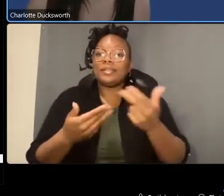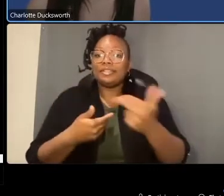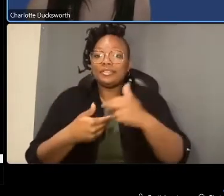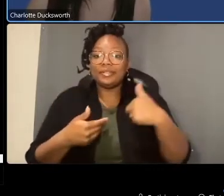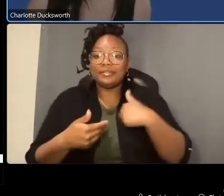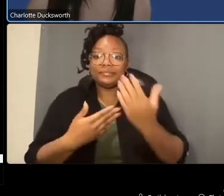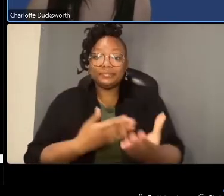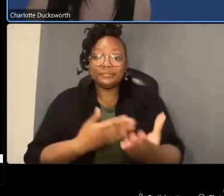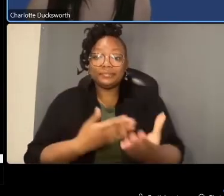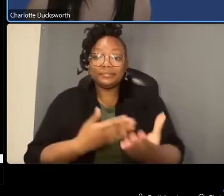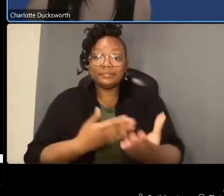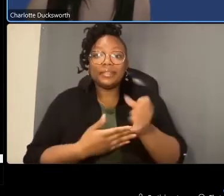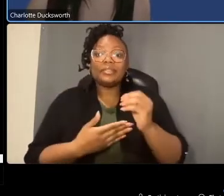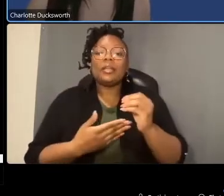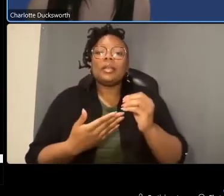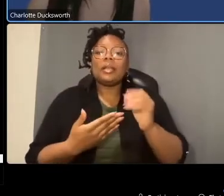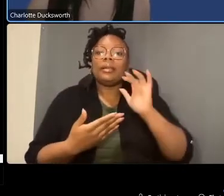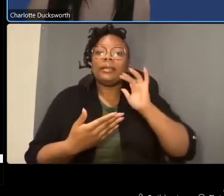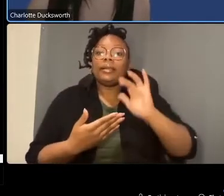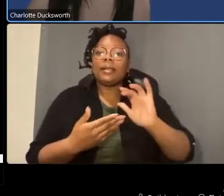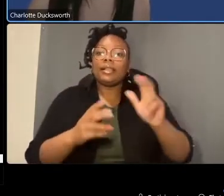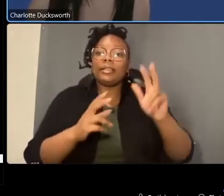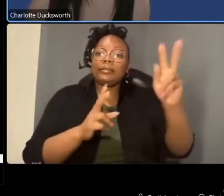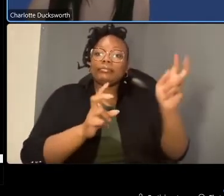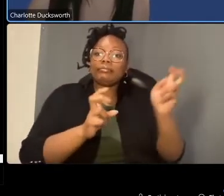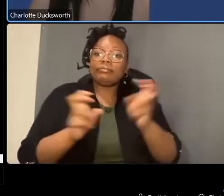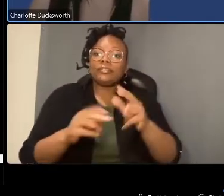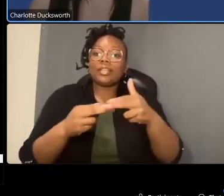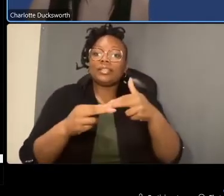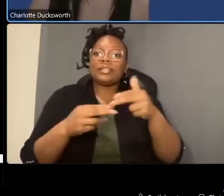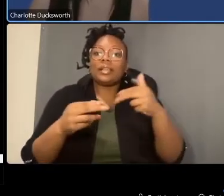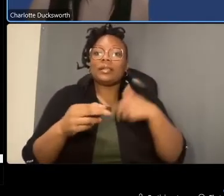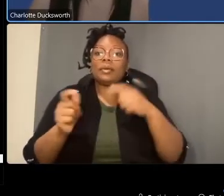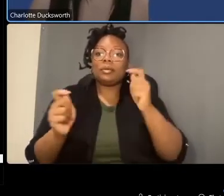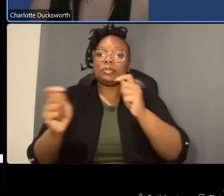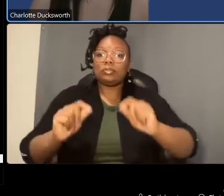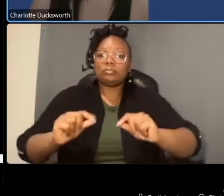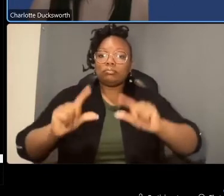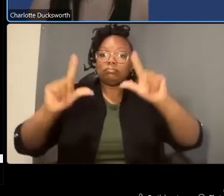morning so just click and drag the slide bar to adjust the size of the stage window